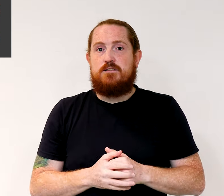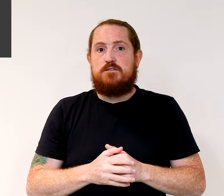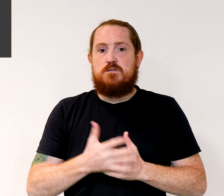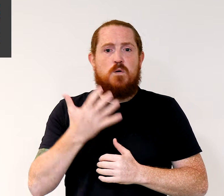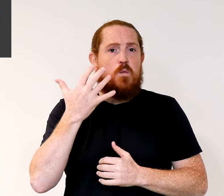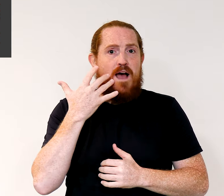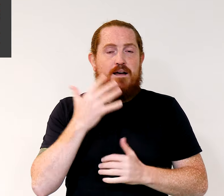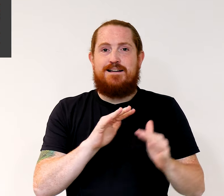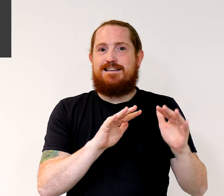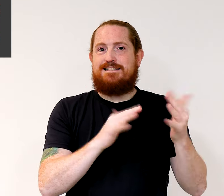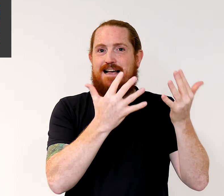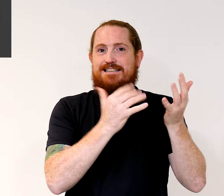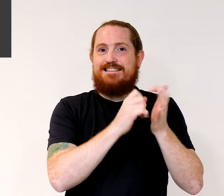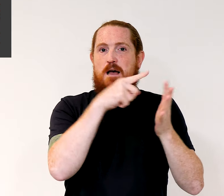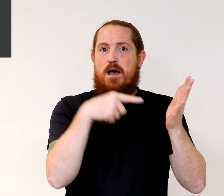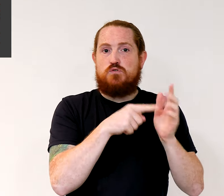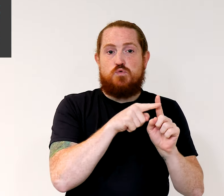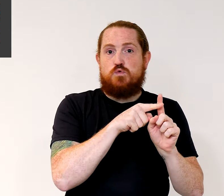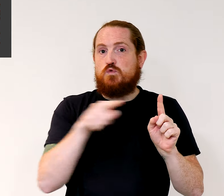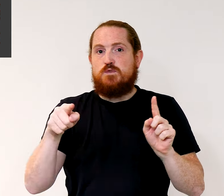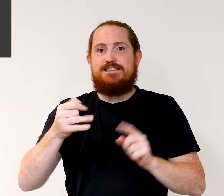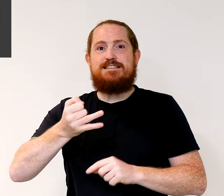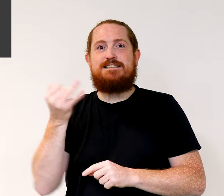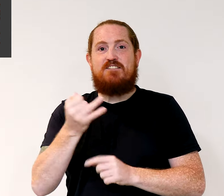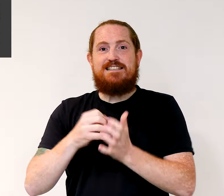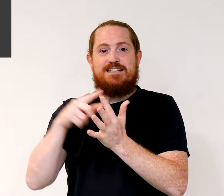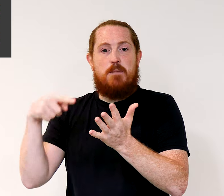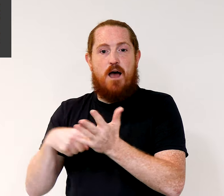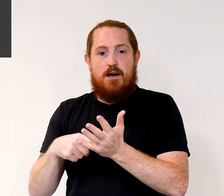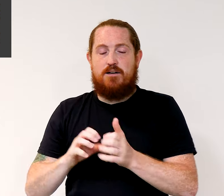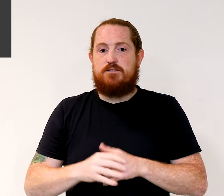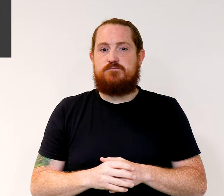from 10 – 17 September